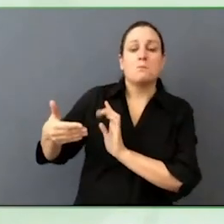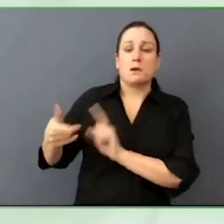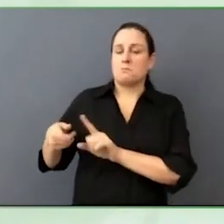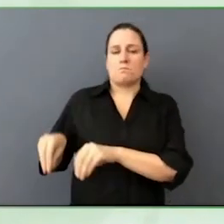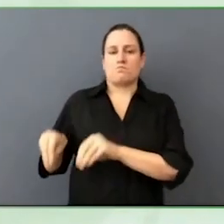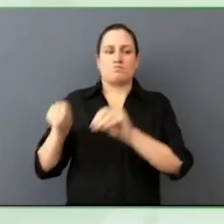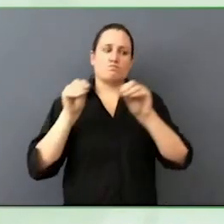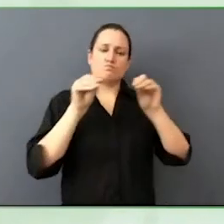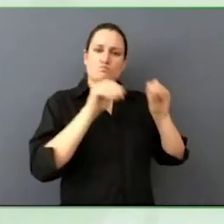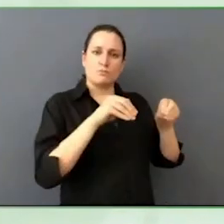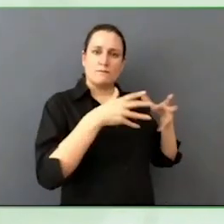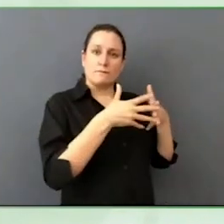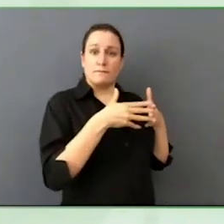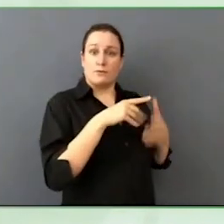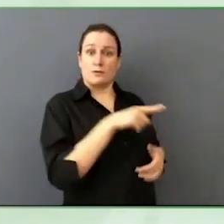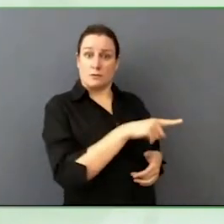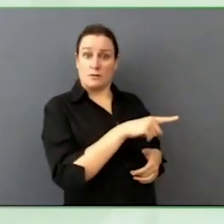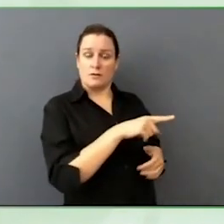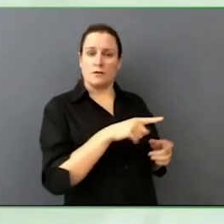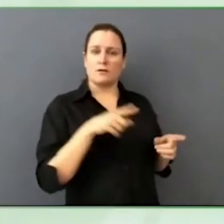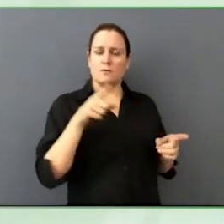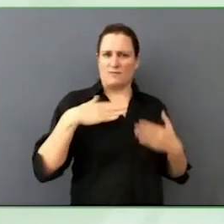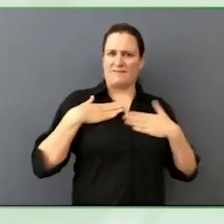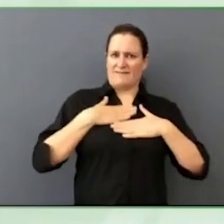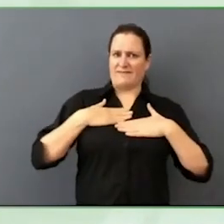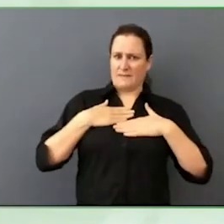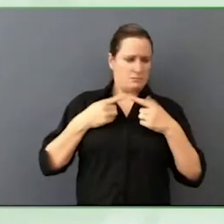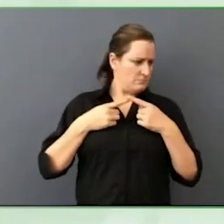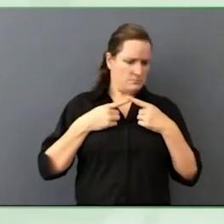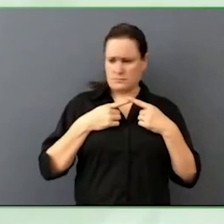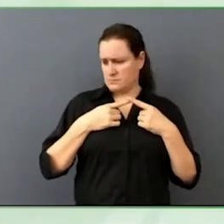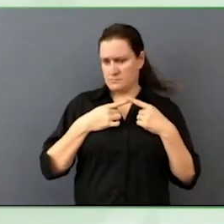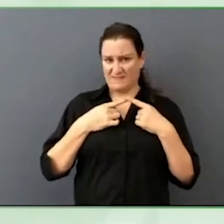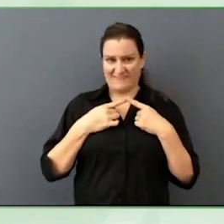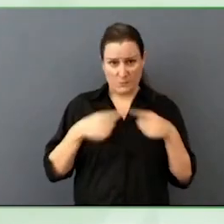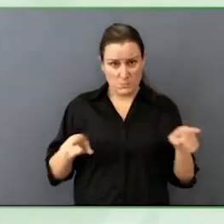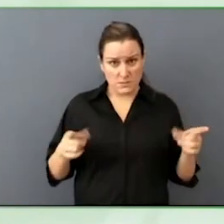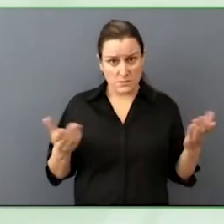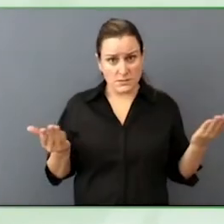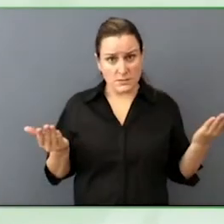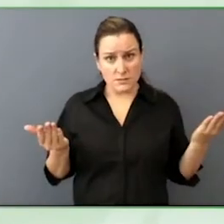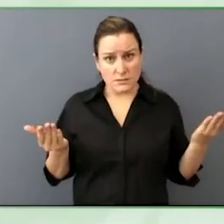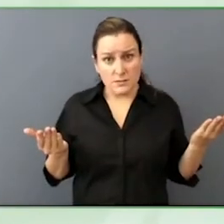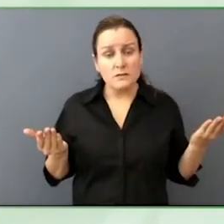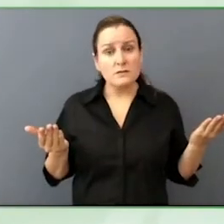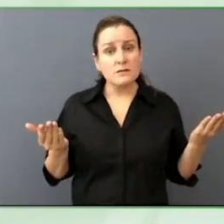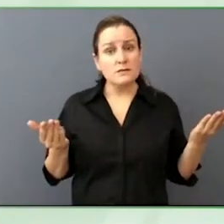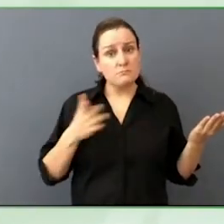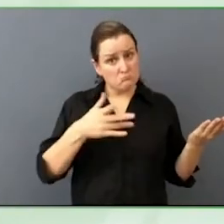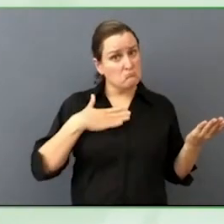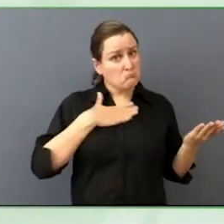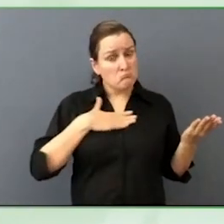in Colombia was different from the way people work treated with disabilities are being treated in the US.